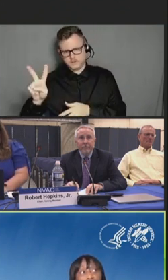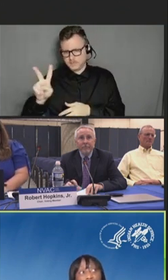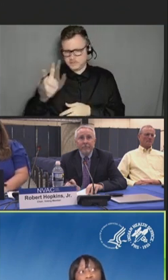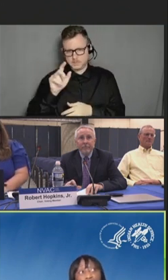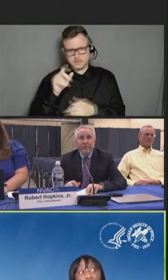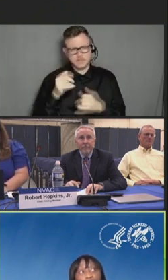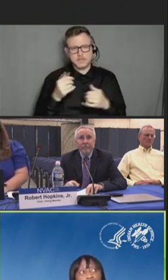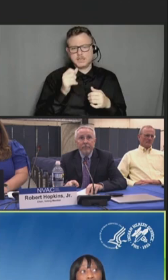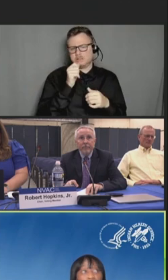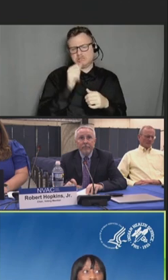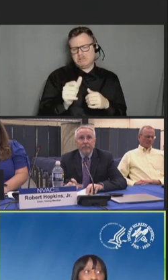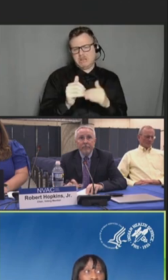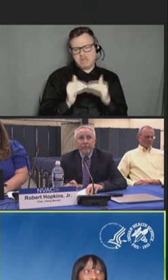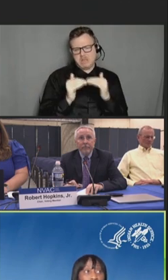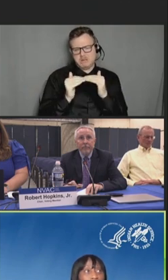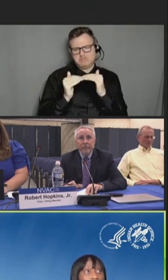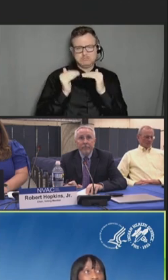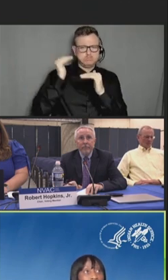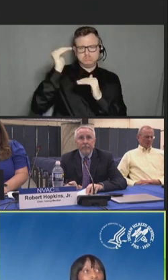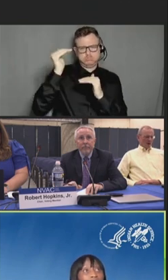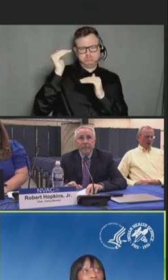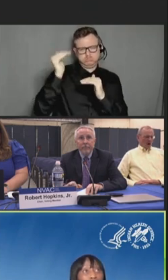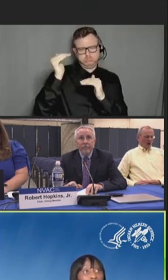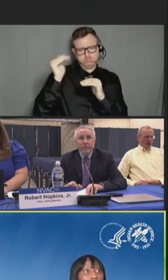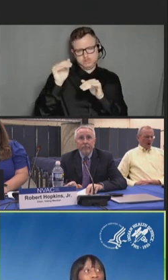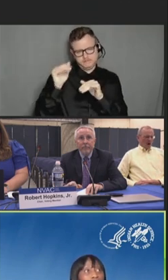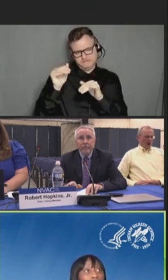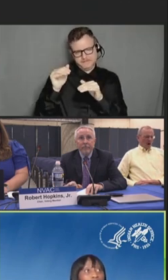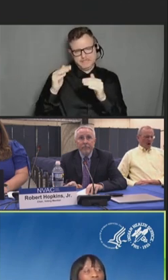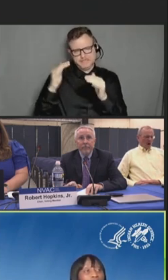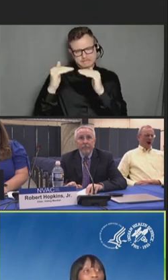the previous six influenza seasons that have been captured by our system.